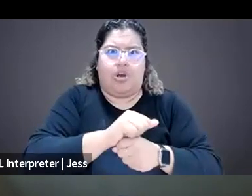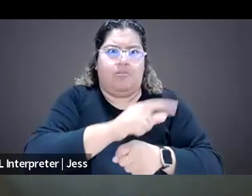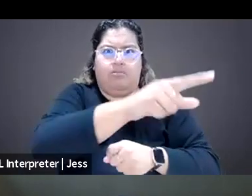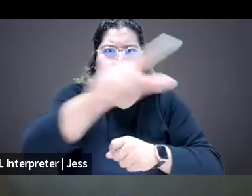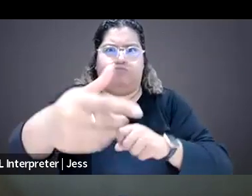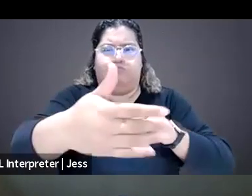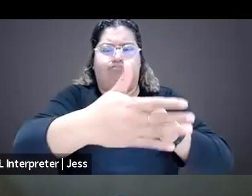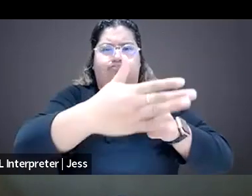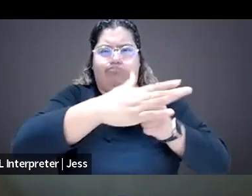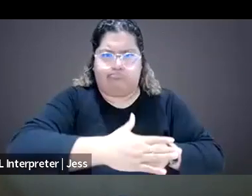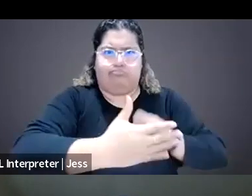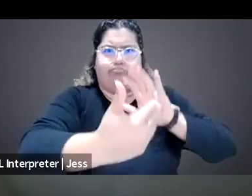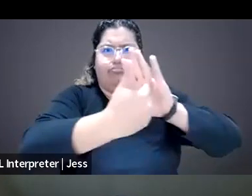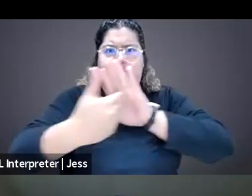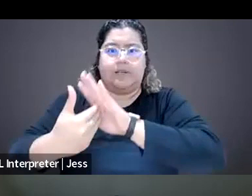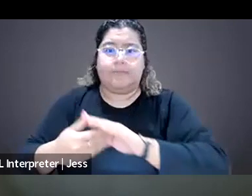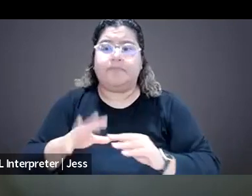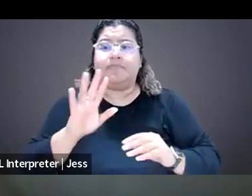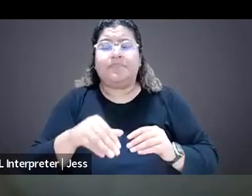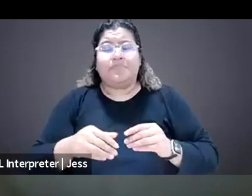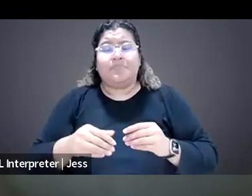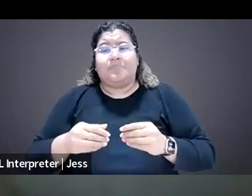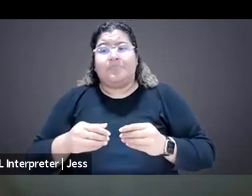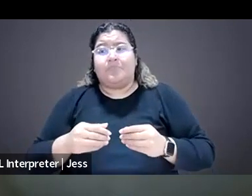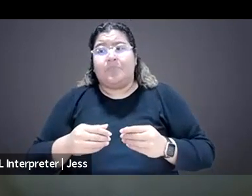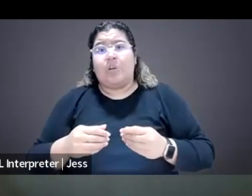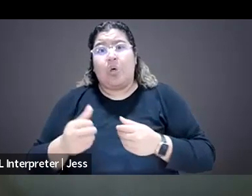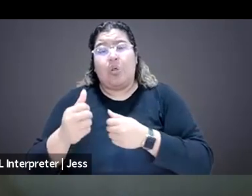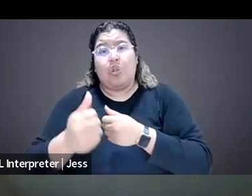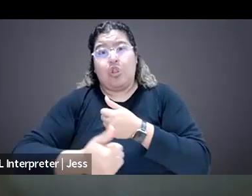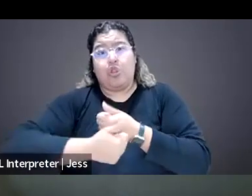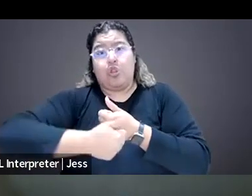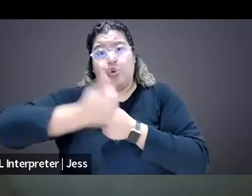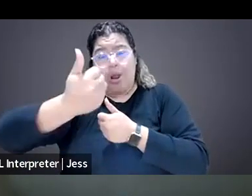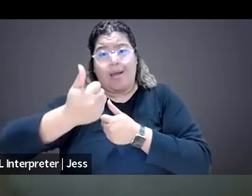that the threat does often move into the physical space, but that the impact,